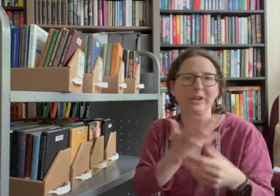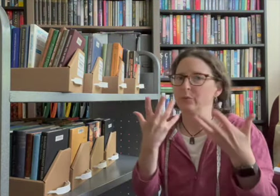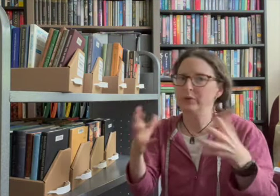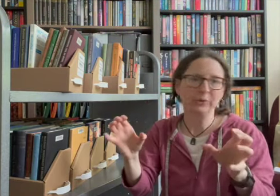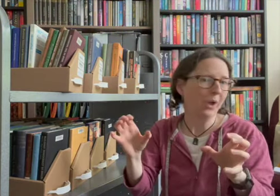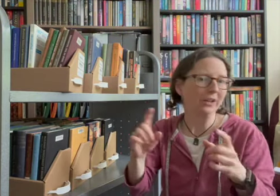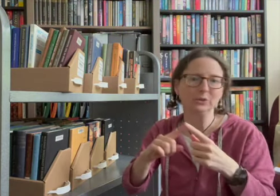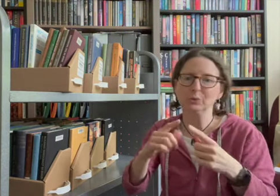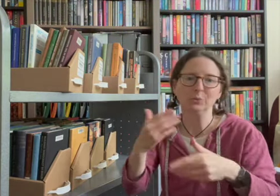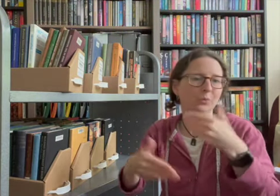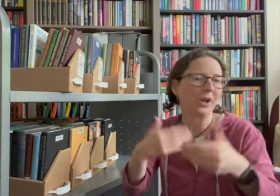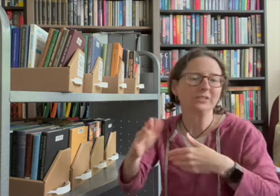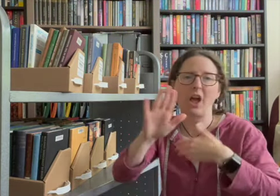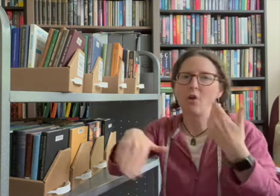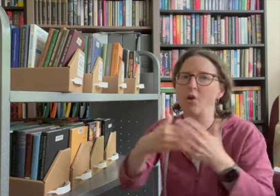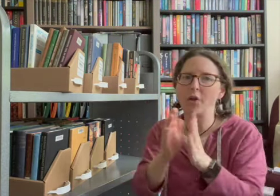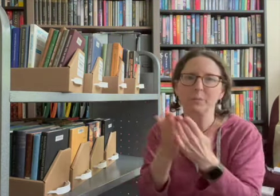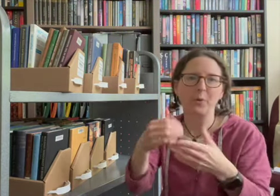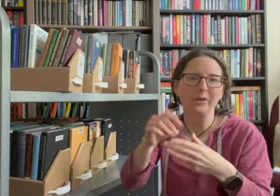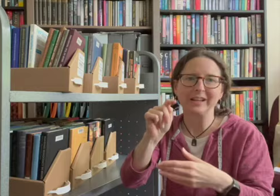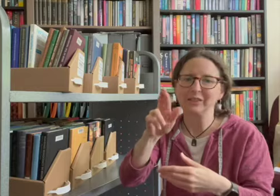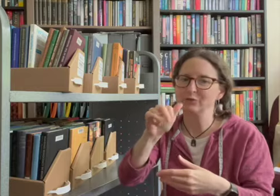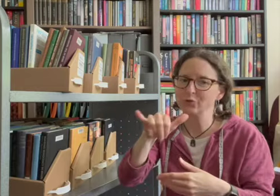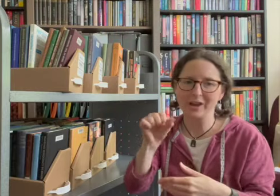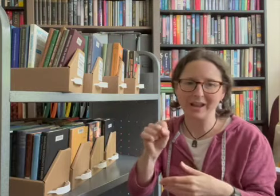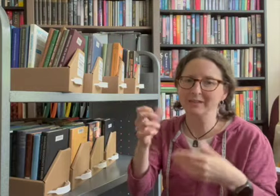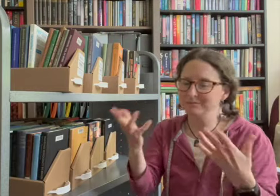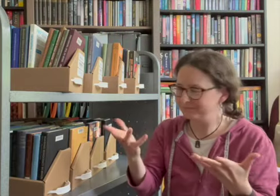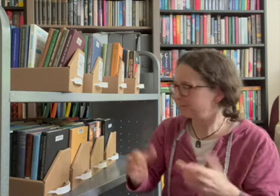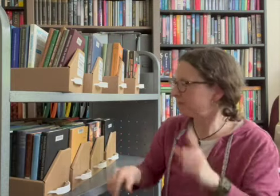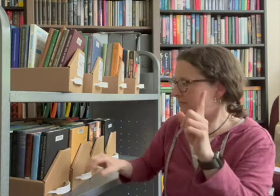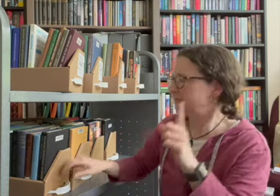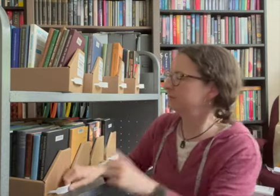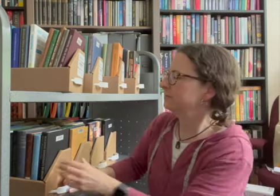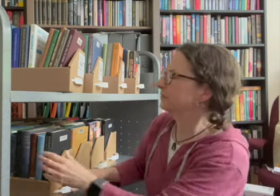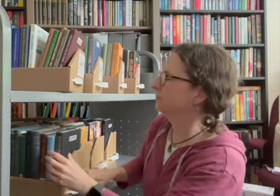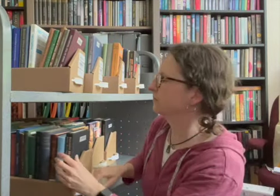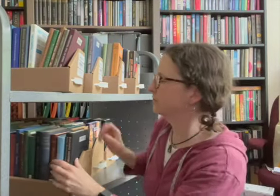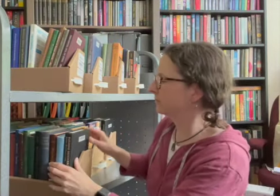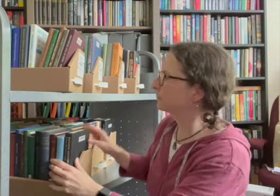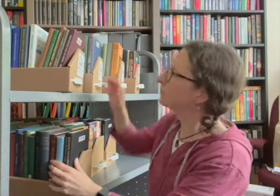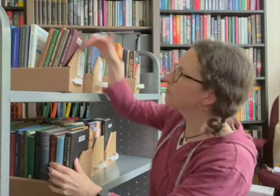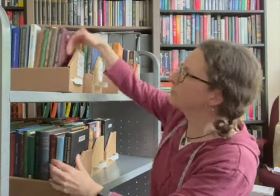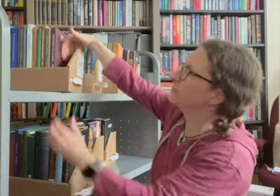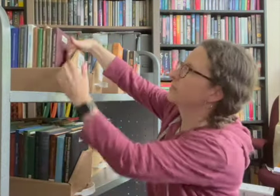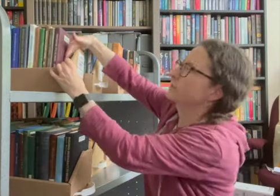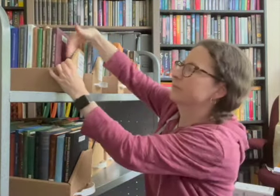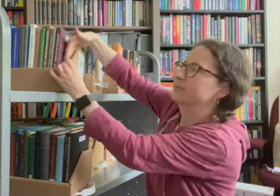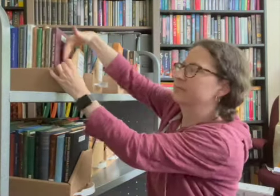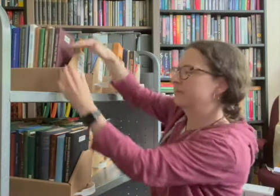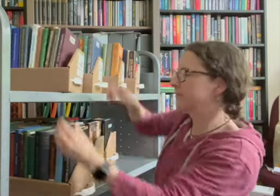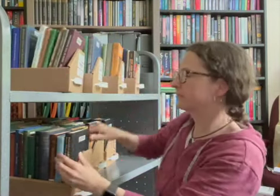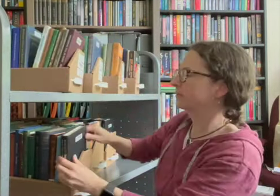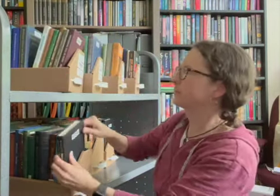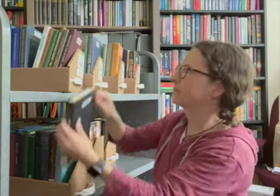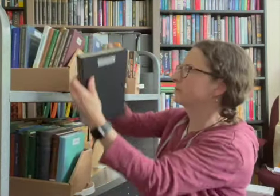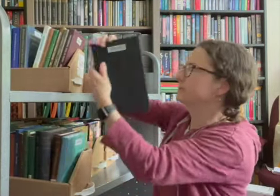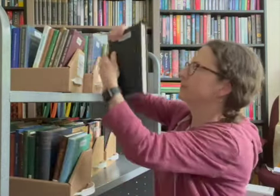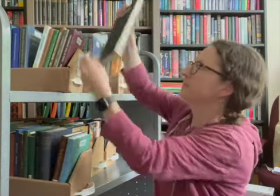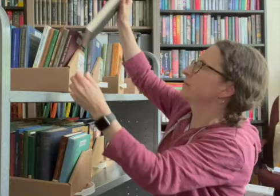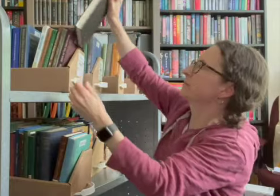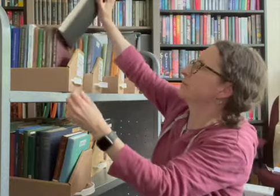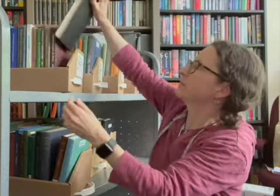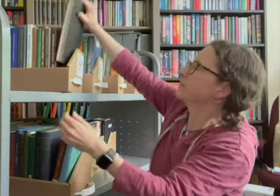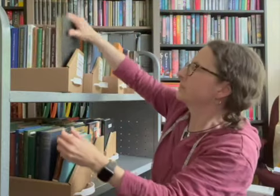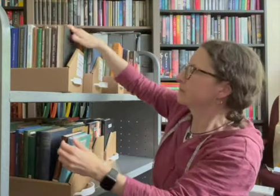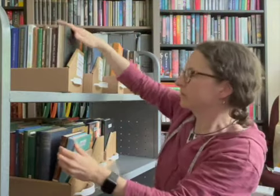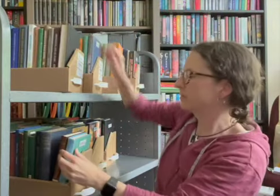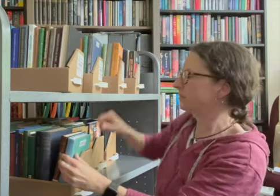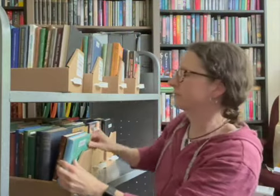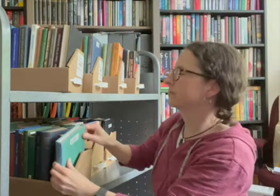want to process all of the books in the new in the tray all over again just the new incoming titles